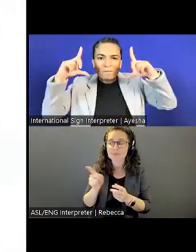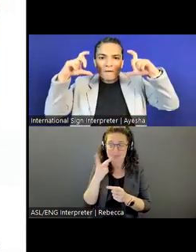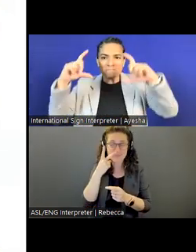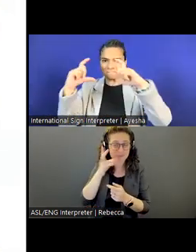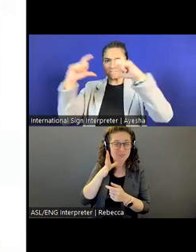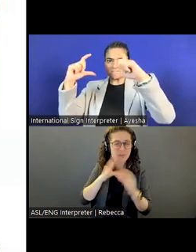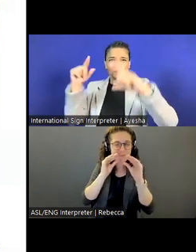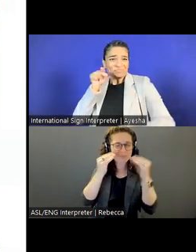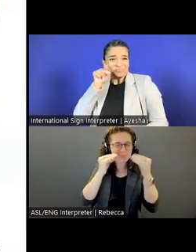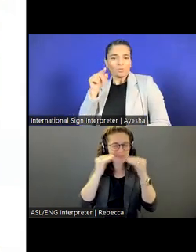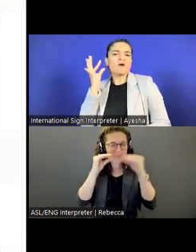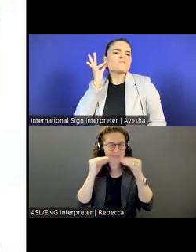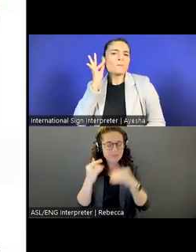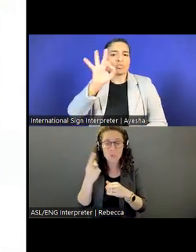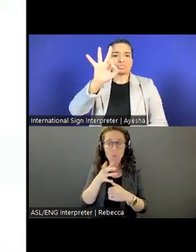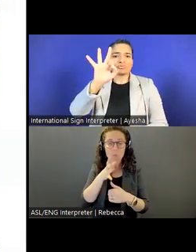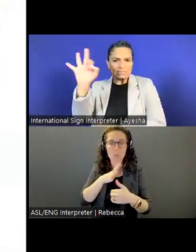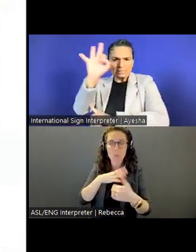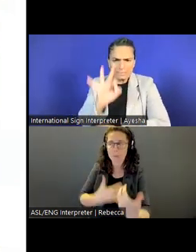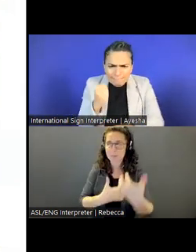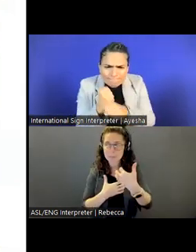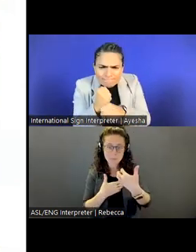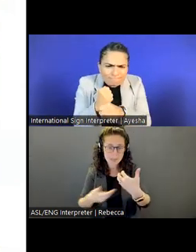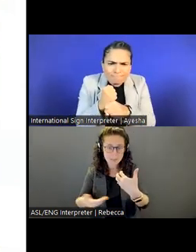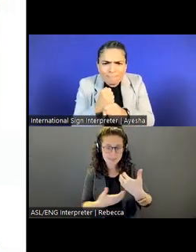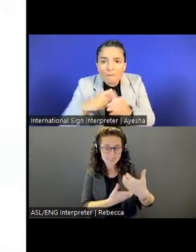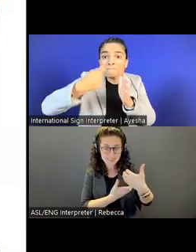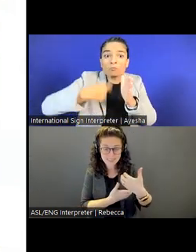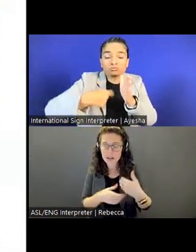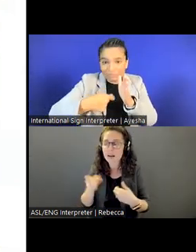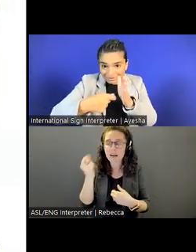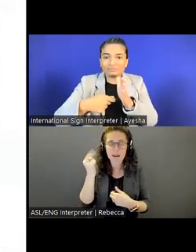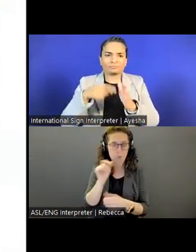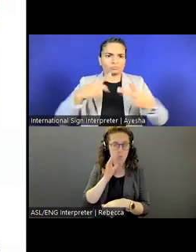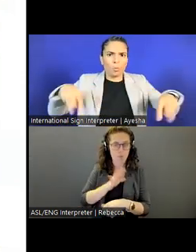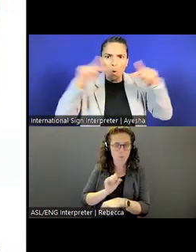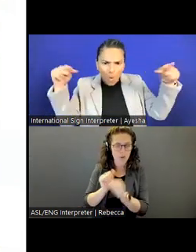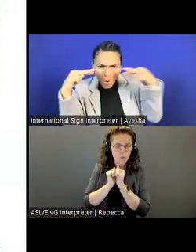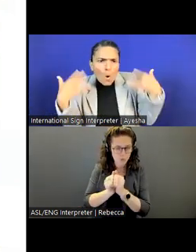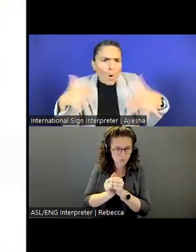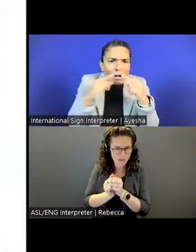One of them does have a baby on their chest. But they are working together on a project.